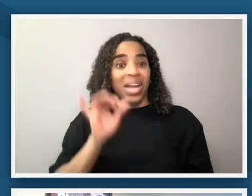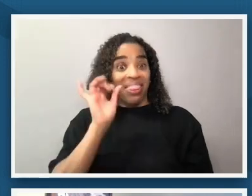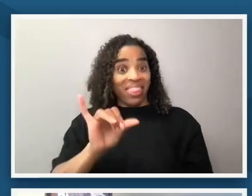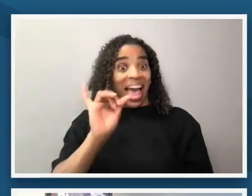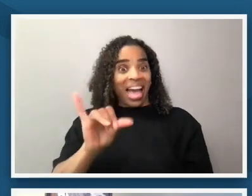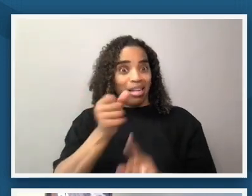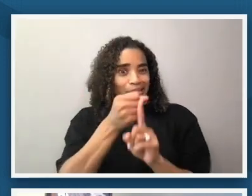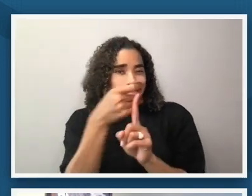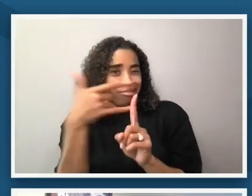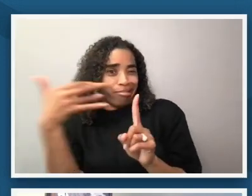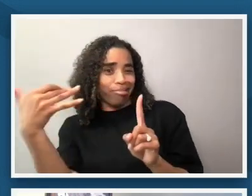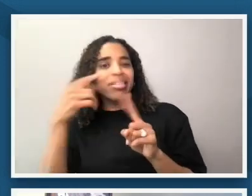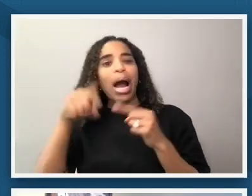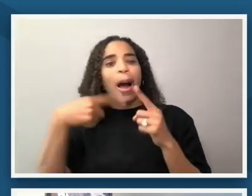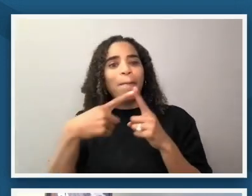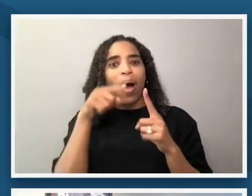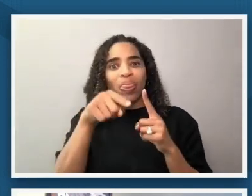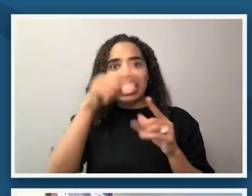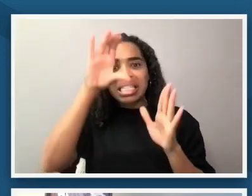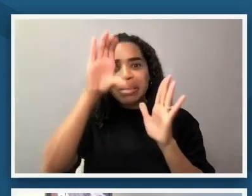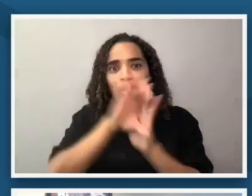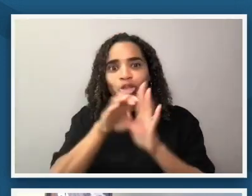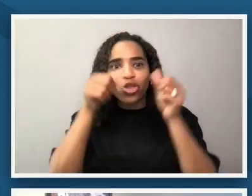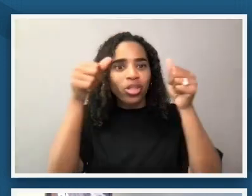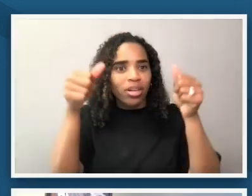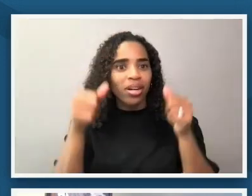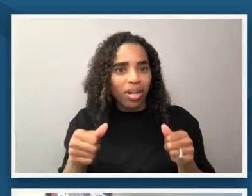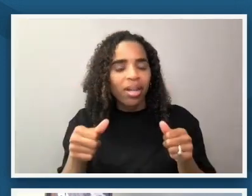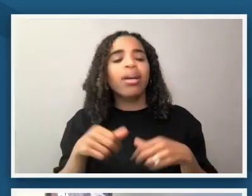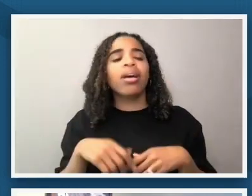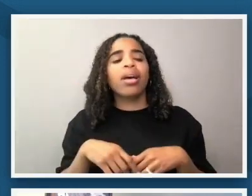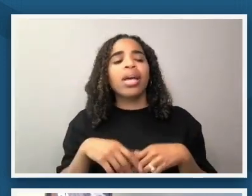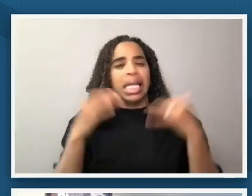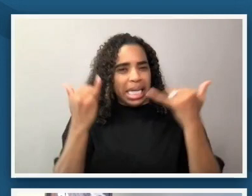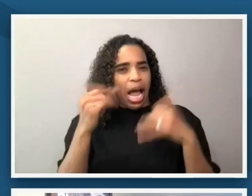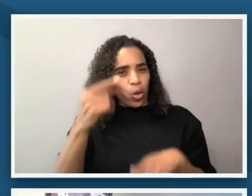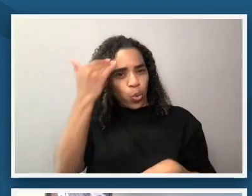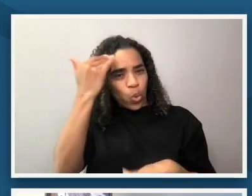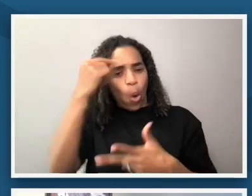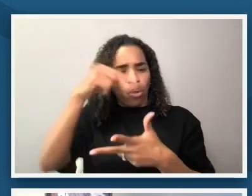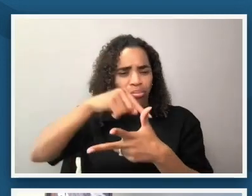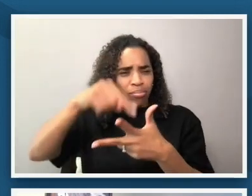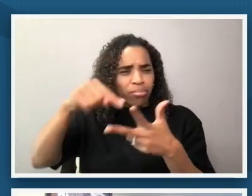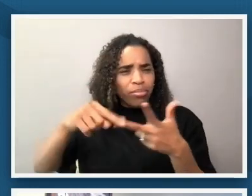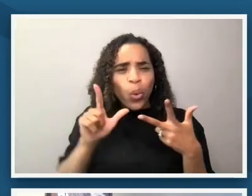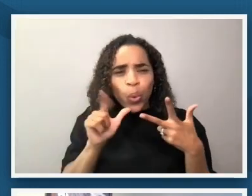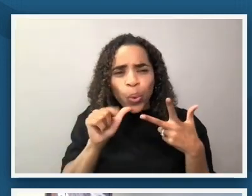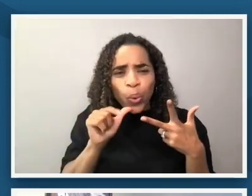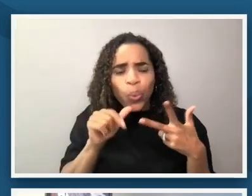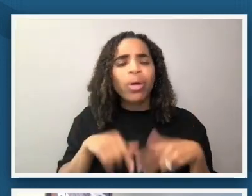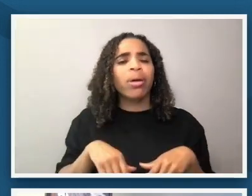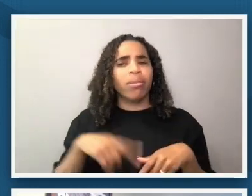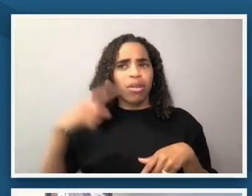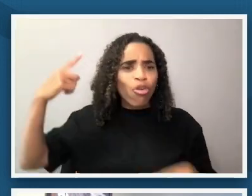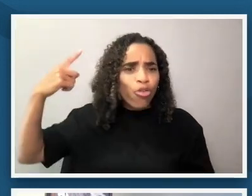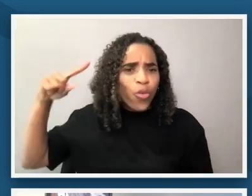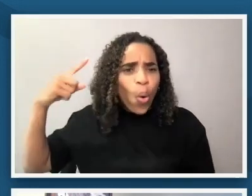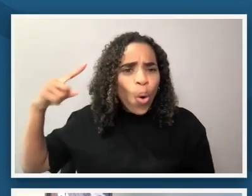around this poster and and given that initial